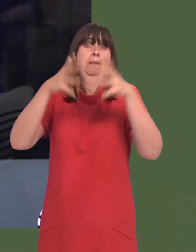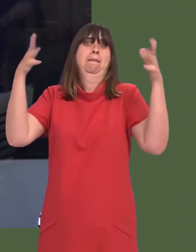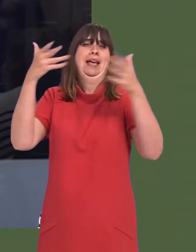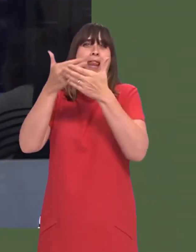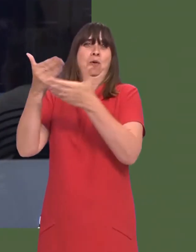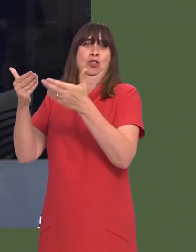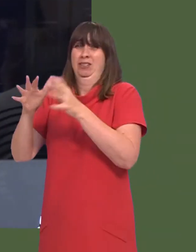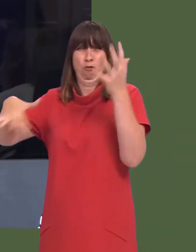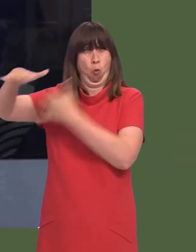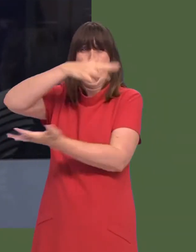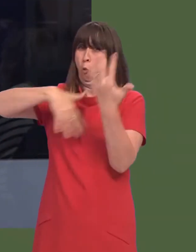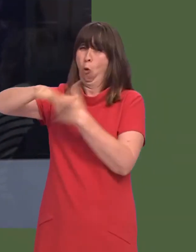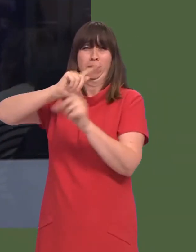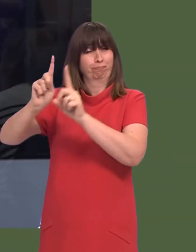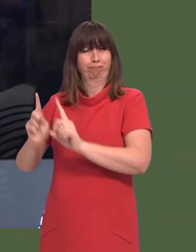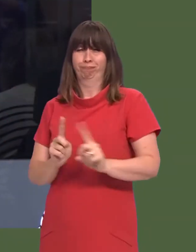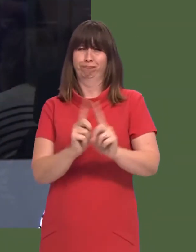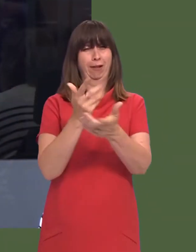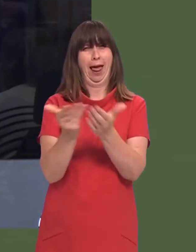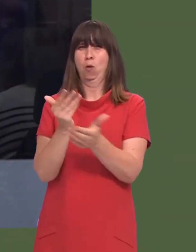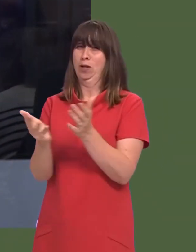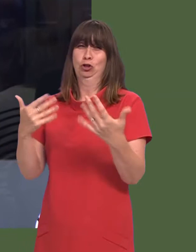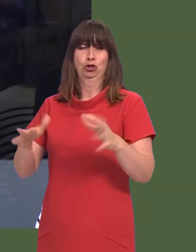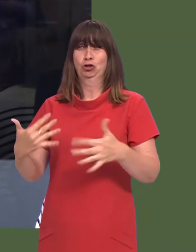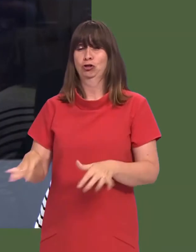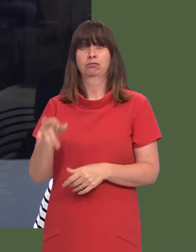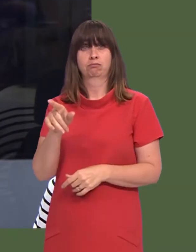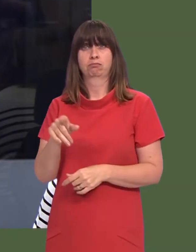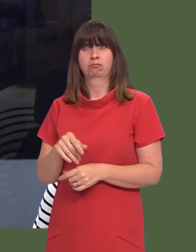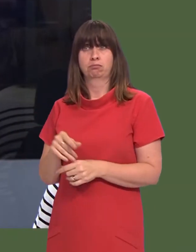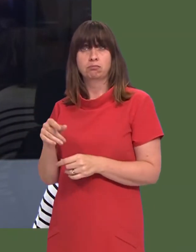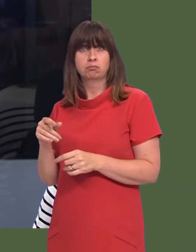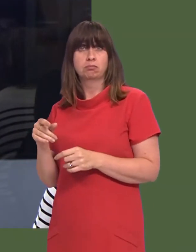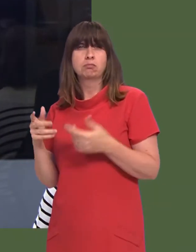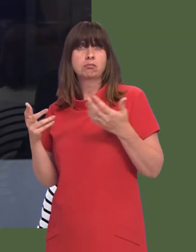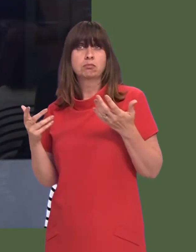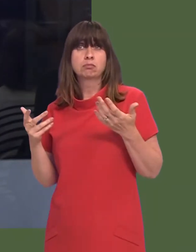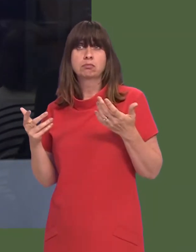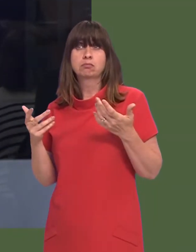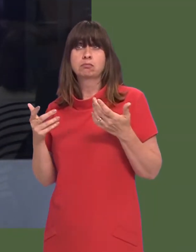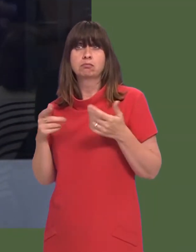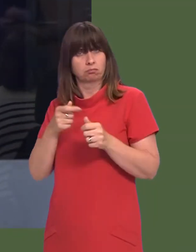or so-called major, languages of the world. Now, following this success, is the Welsh Government open to the concept of holding